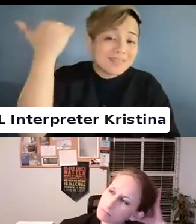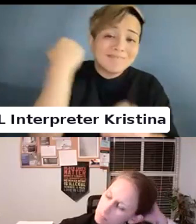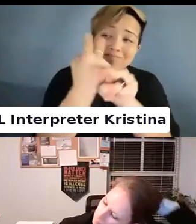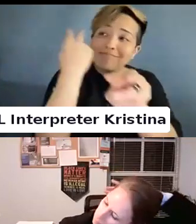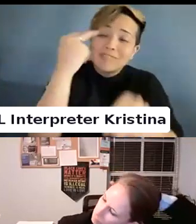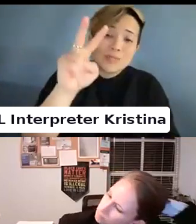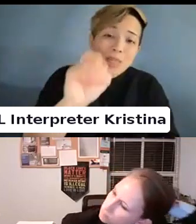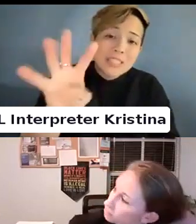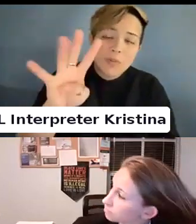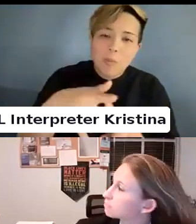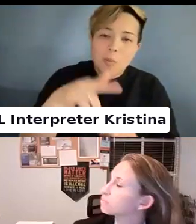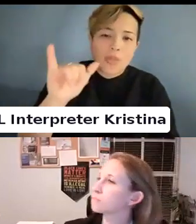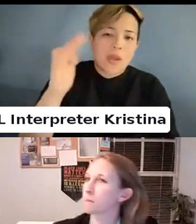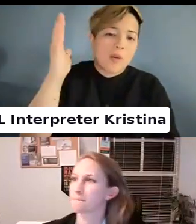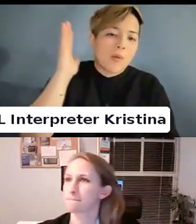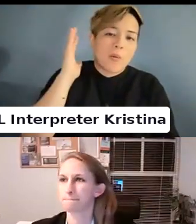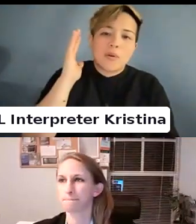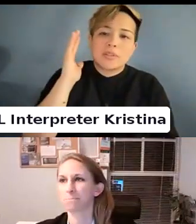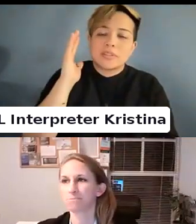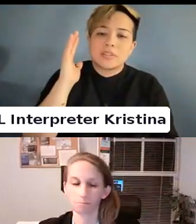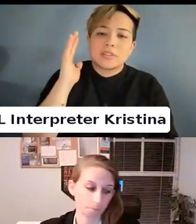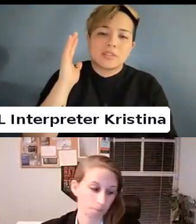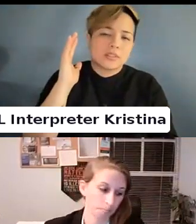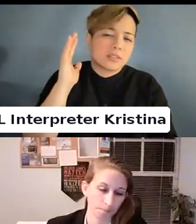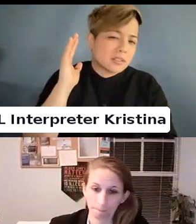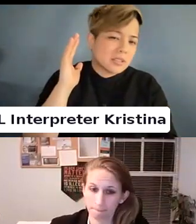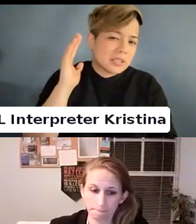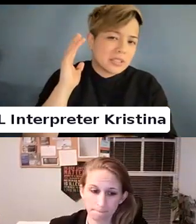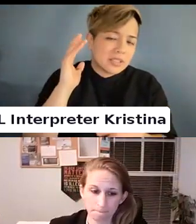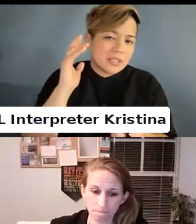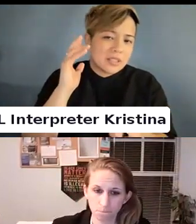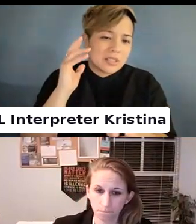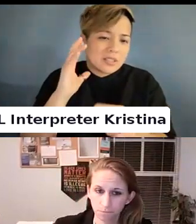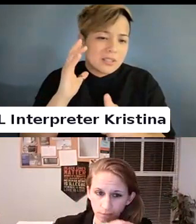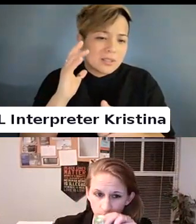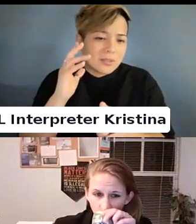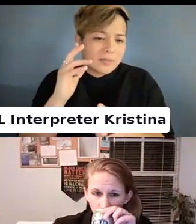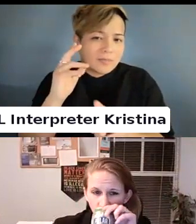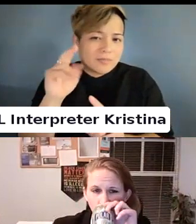When it was to run against it even for Democrats in all of that.